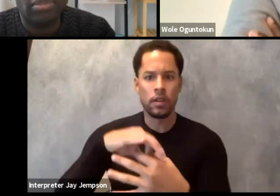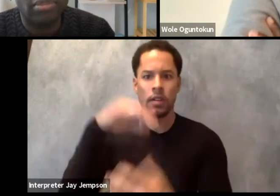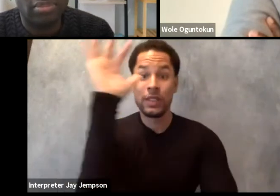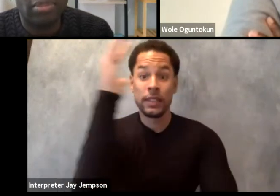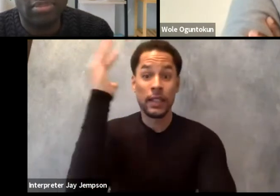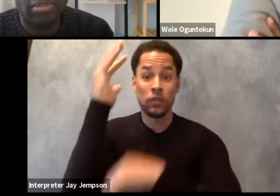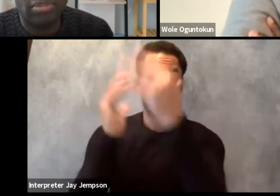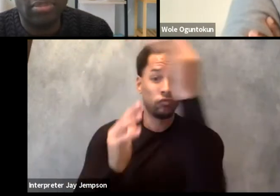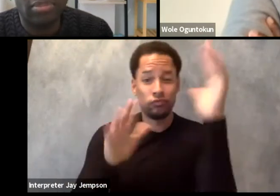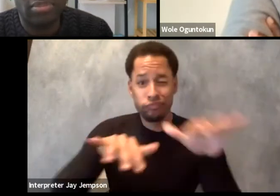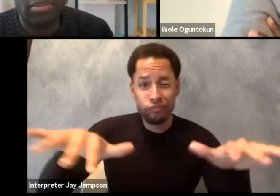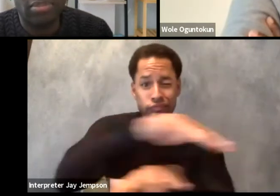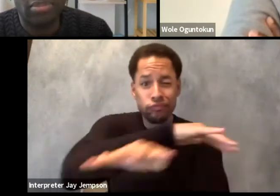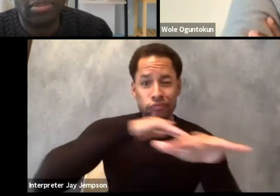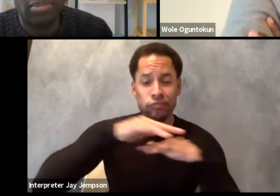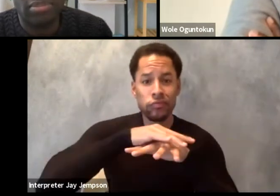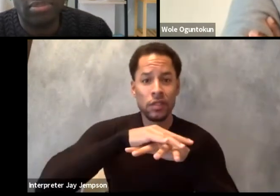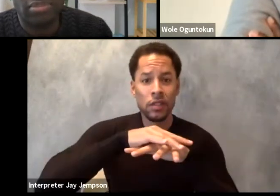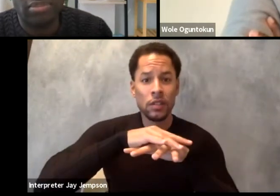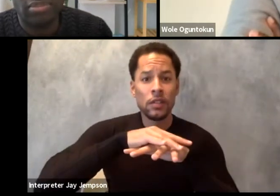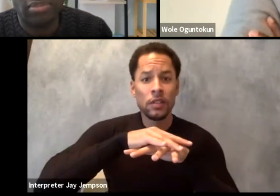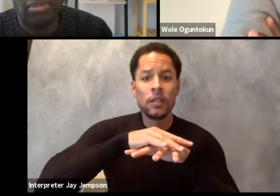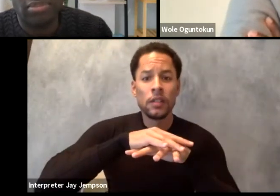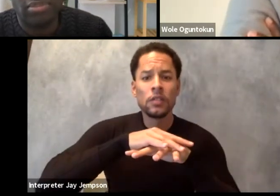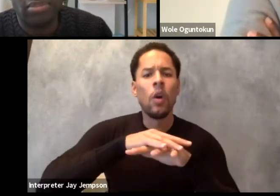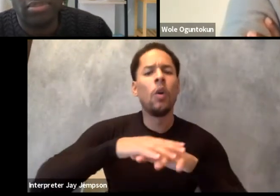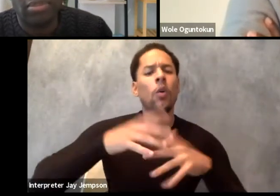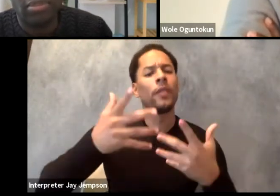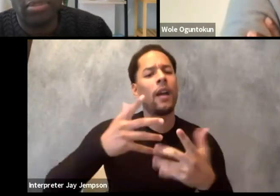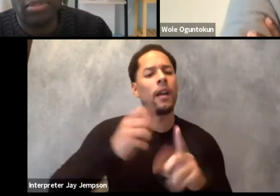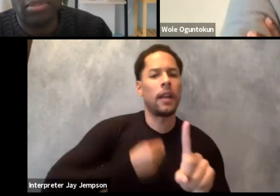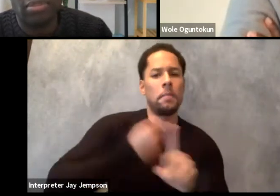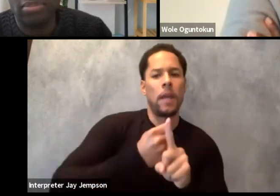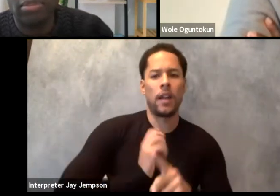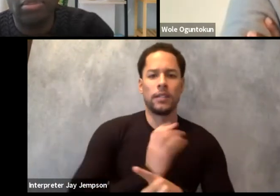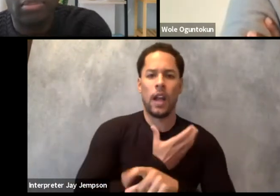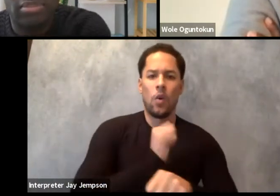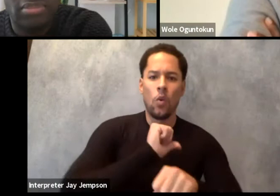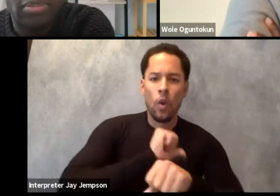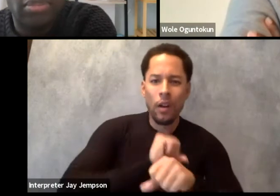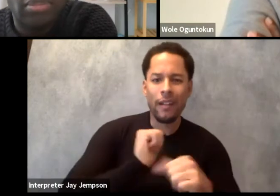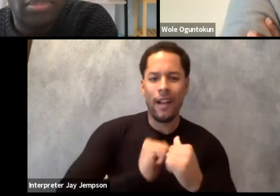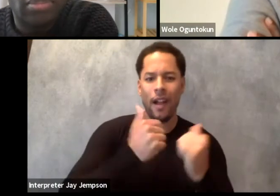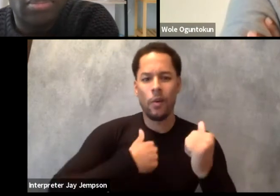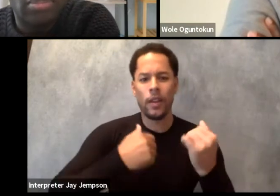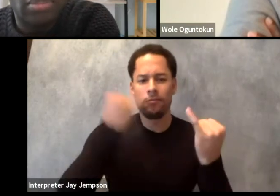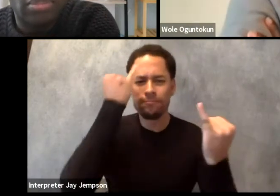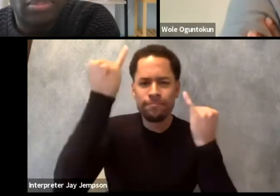affects the way and the work that I'm going to produce. So I think place has a critical role.